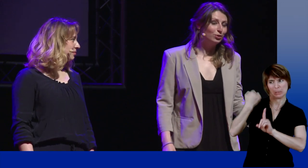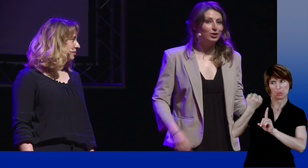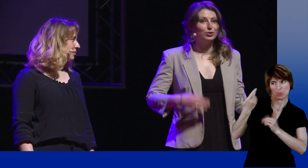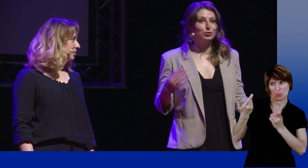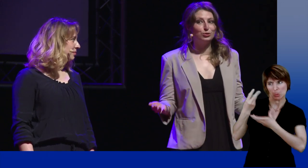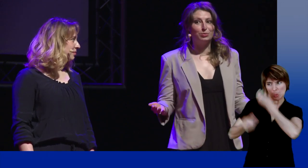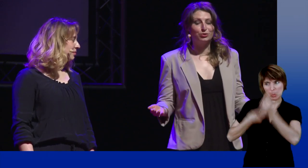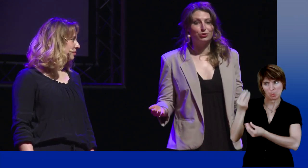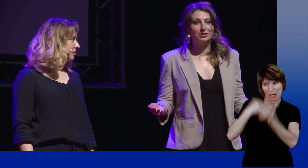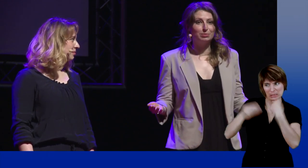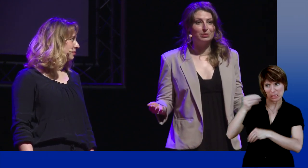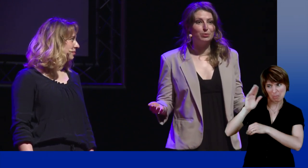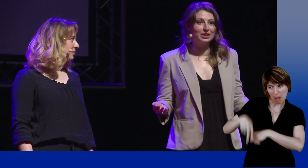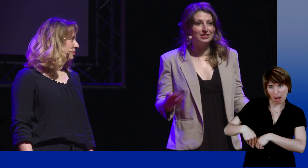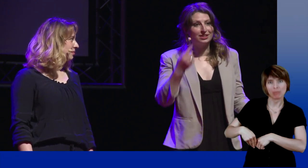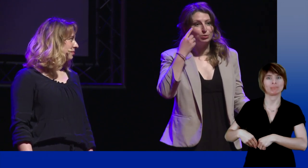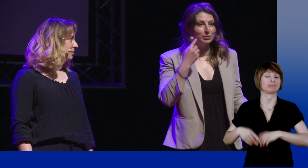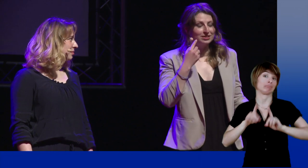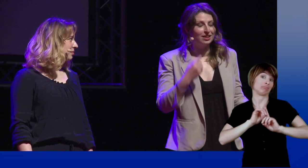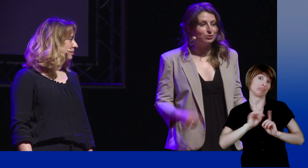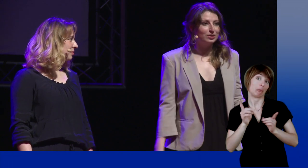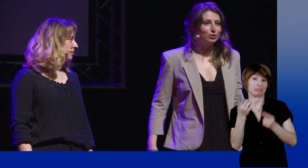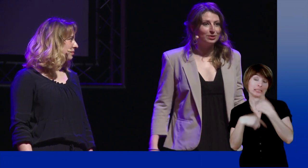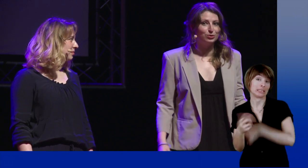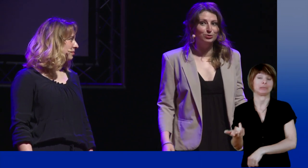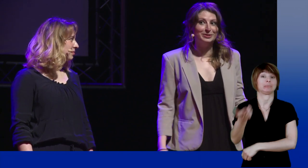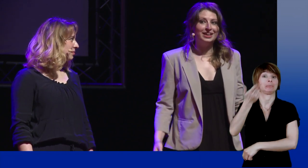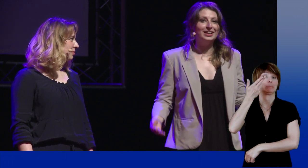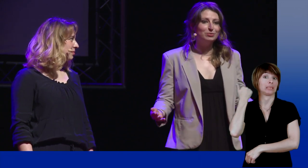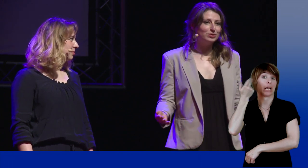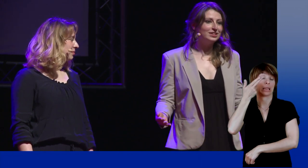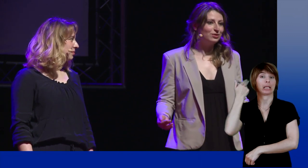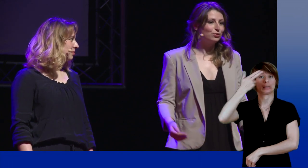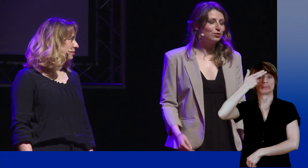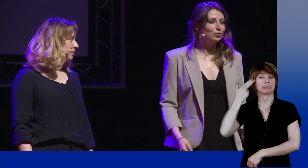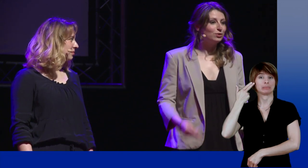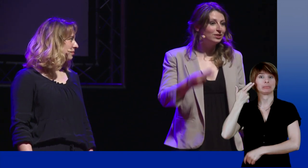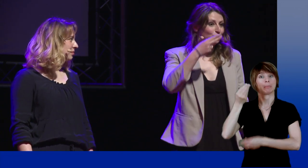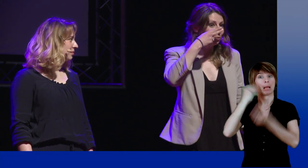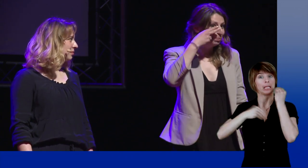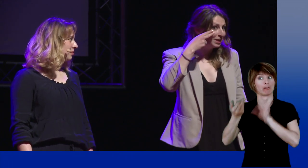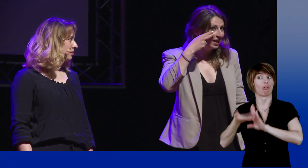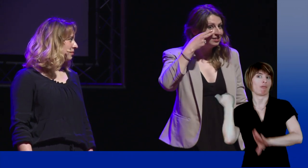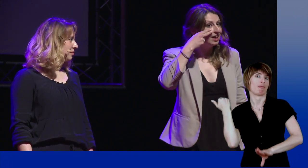others think I don't know how to use makeup and my mascara leaked on my cheek. So my sign became the pirate sign,